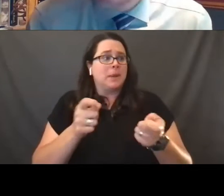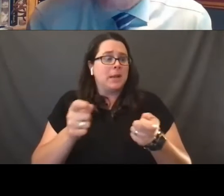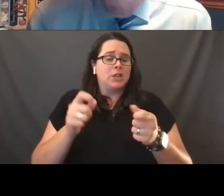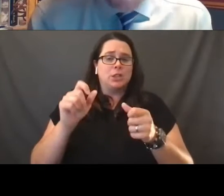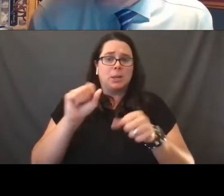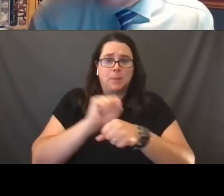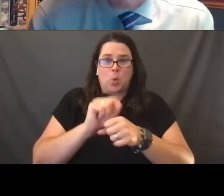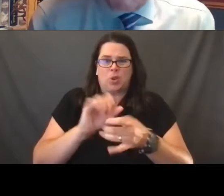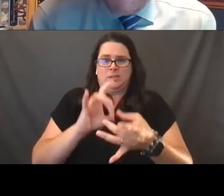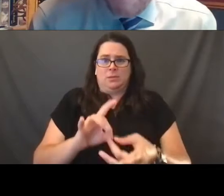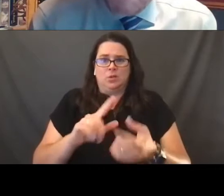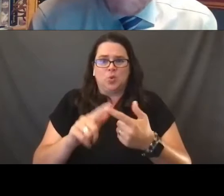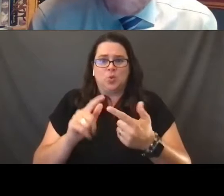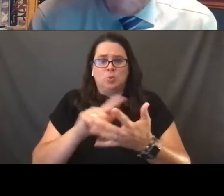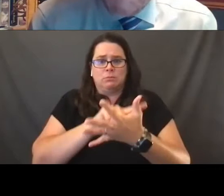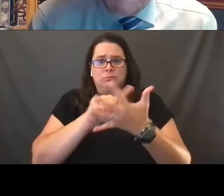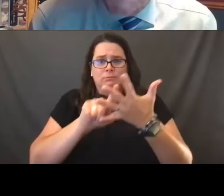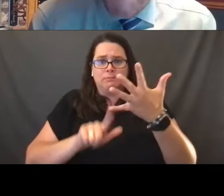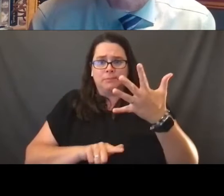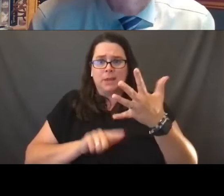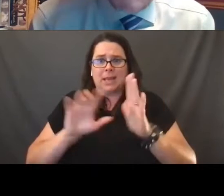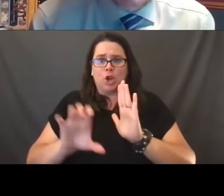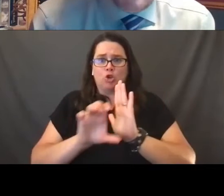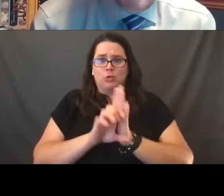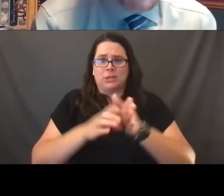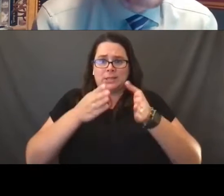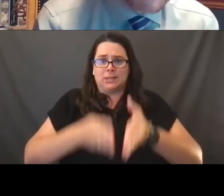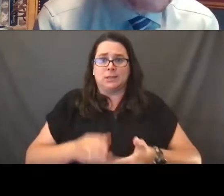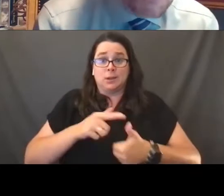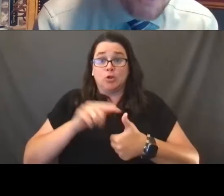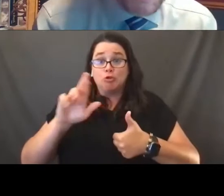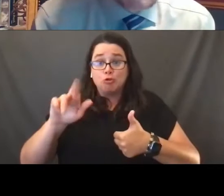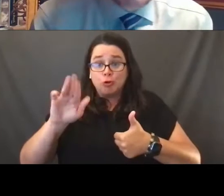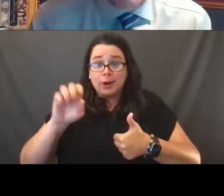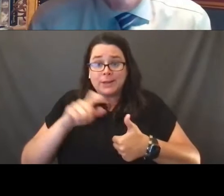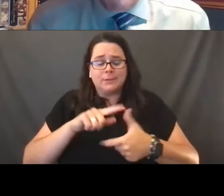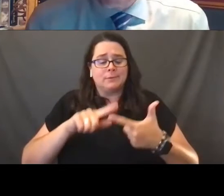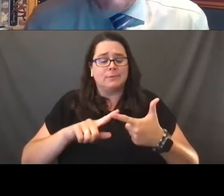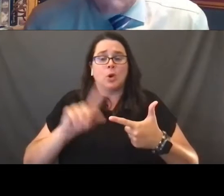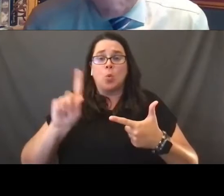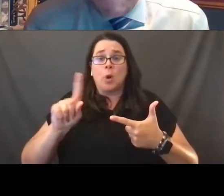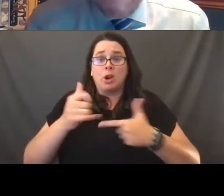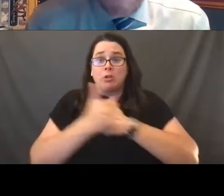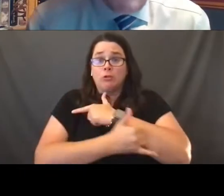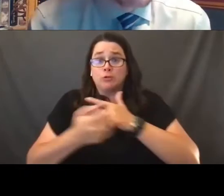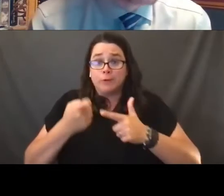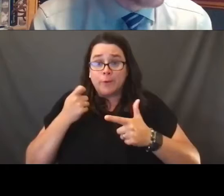when it comes to all the immutable characteristics that we know about race, national origin, faith belief,